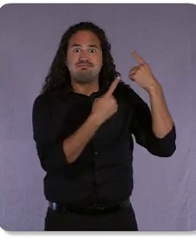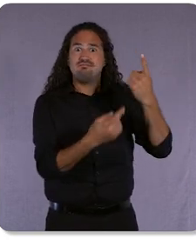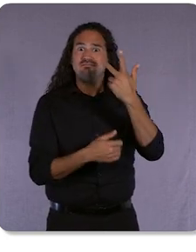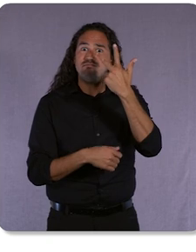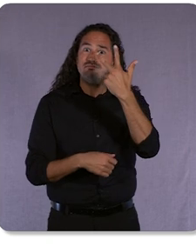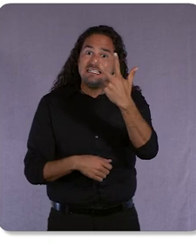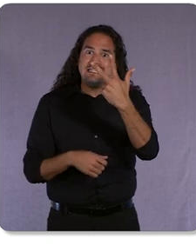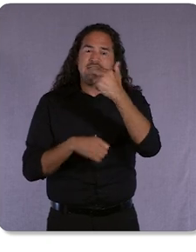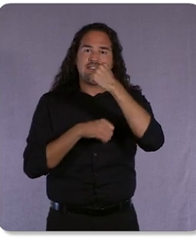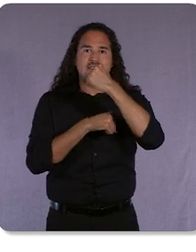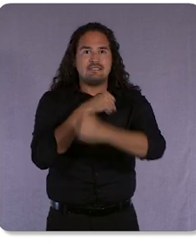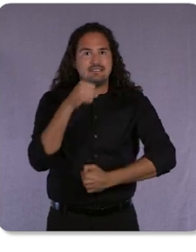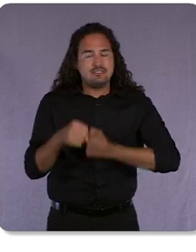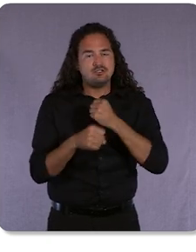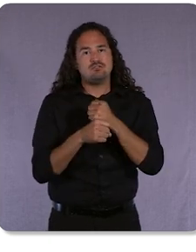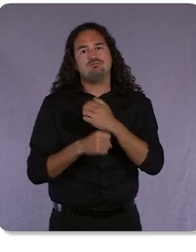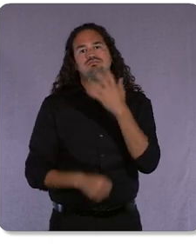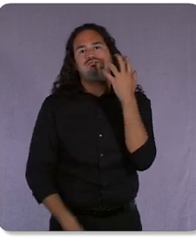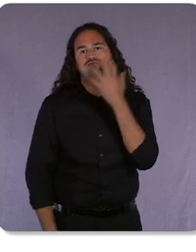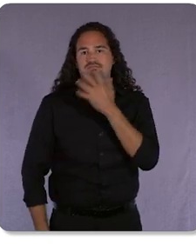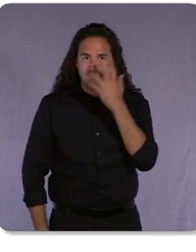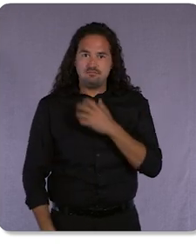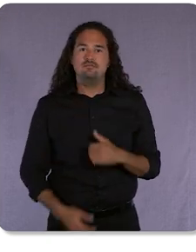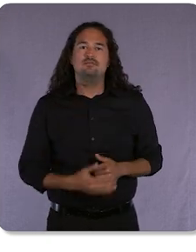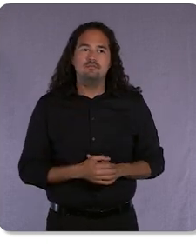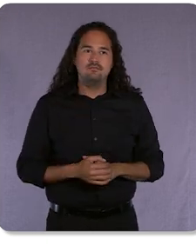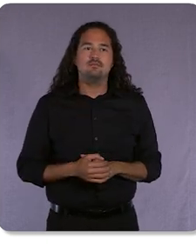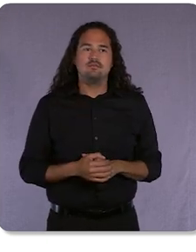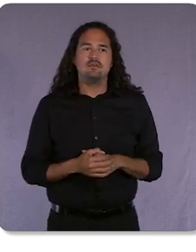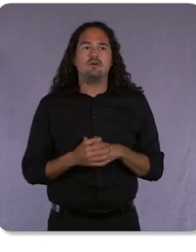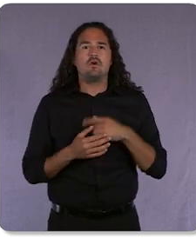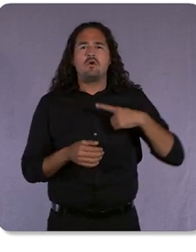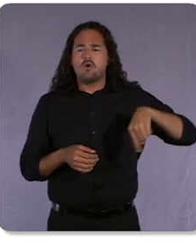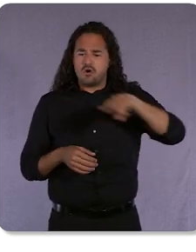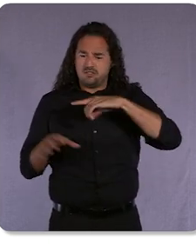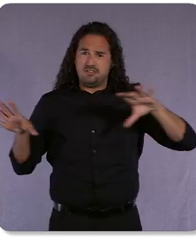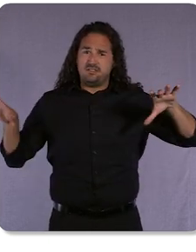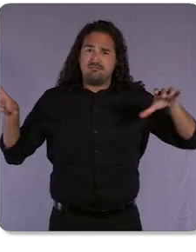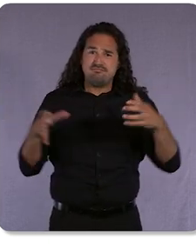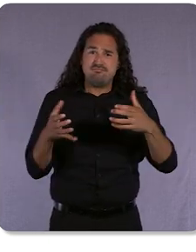together - with so many more on livestream - is a big event for us. It’s a little like the Oscars,